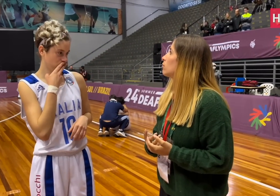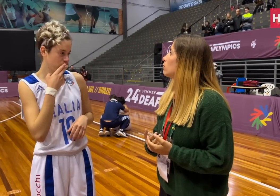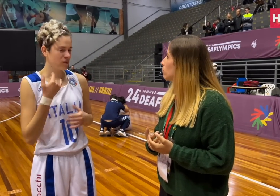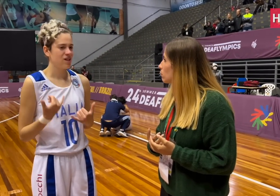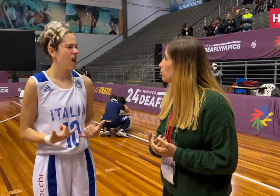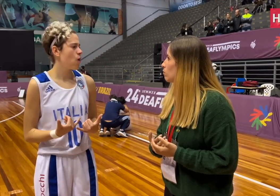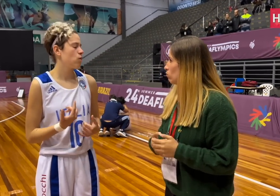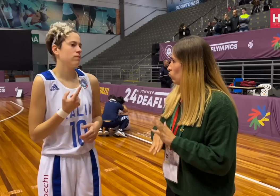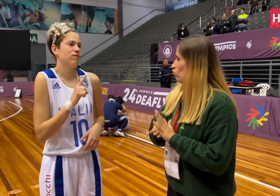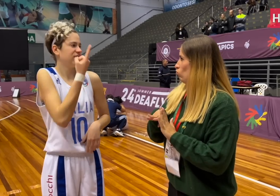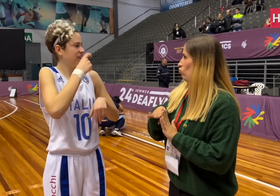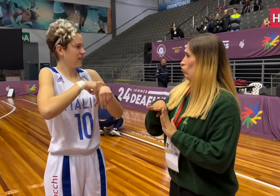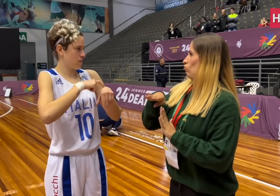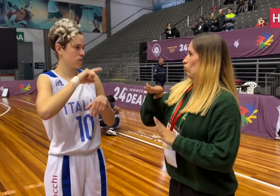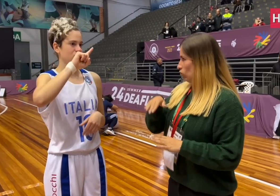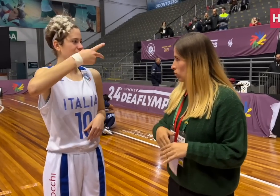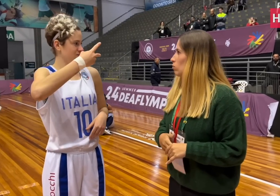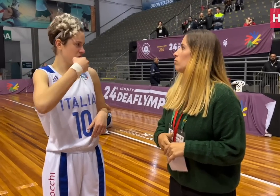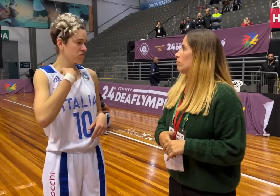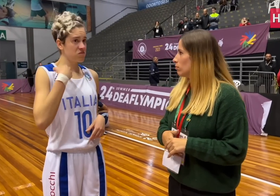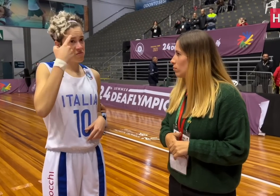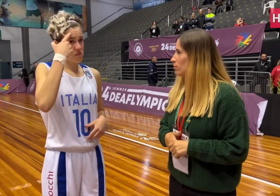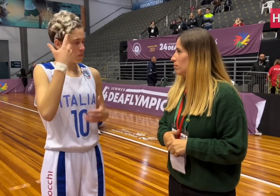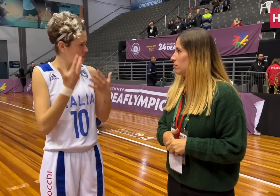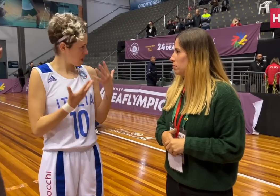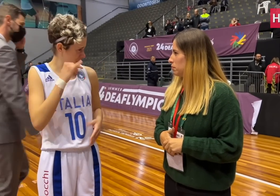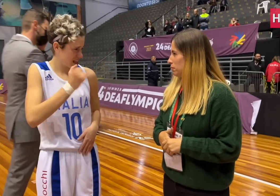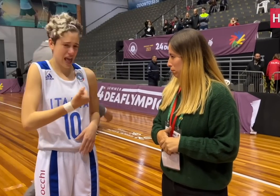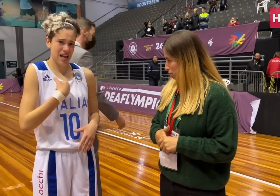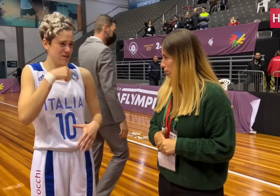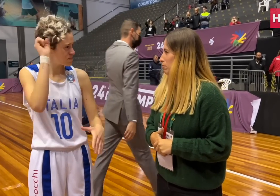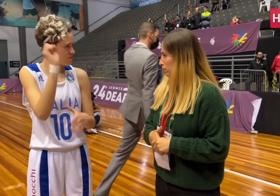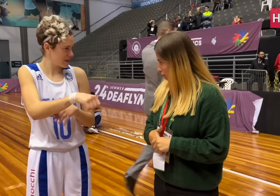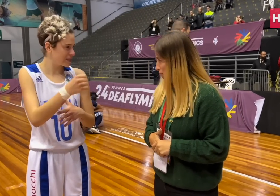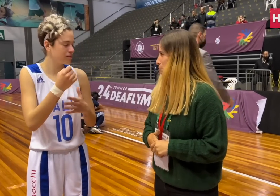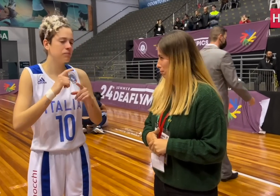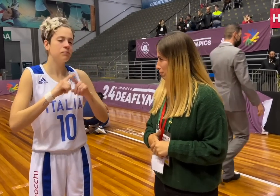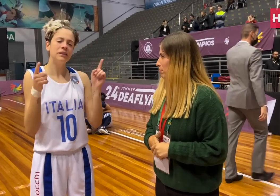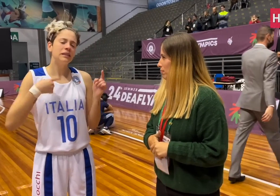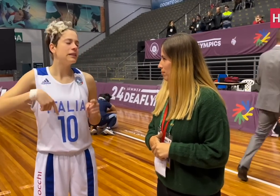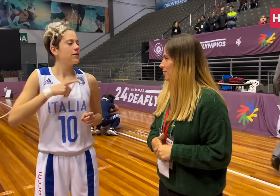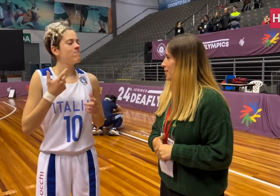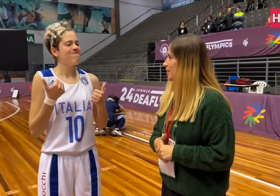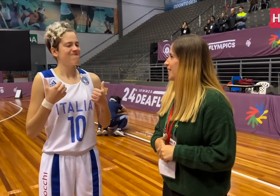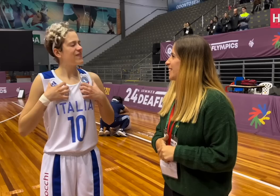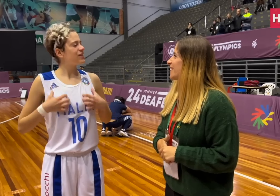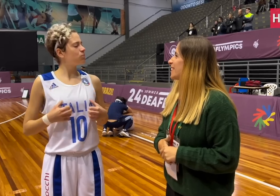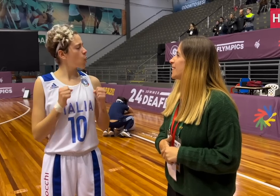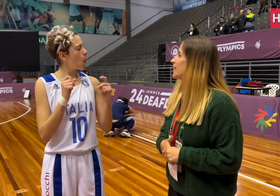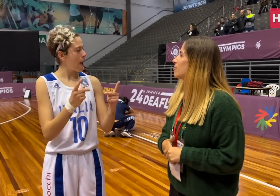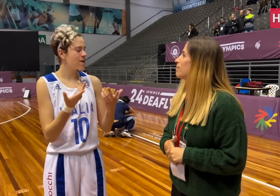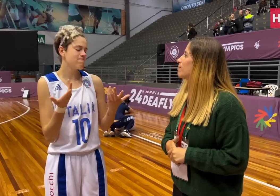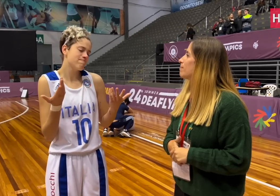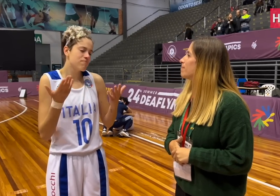so we definitely improved, but of course,